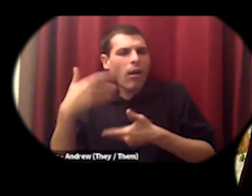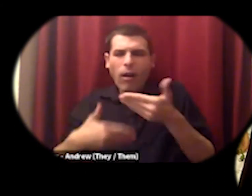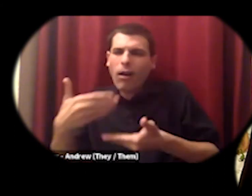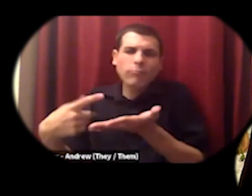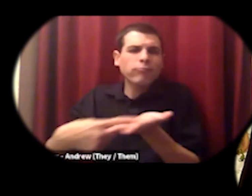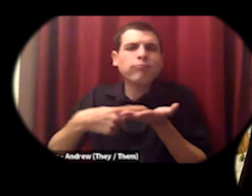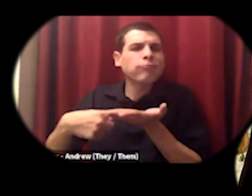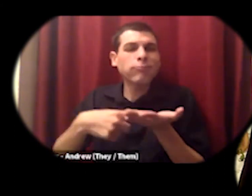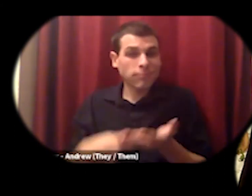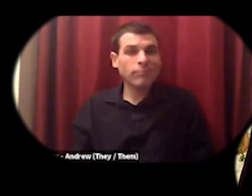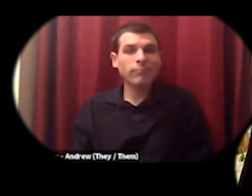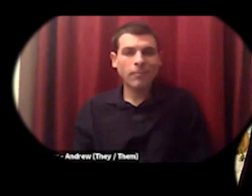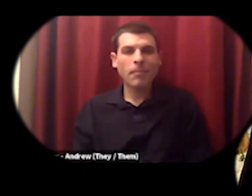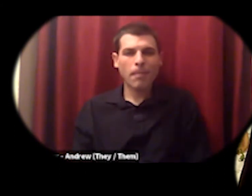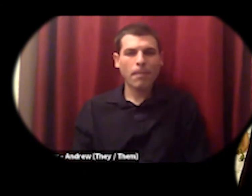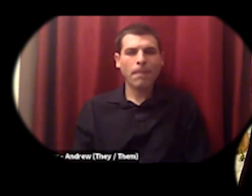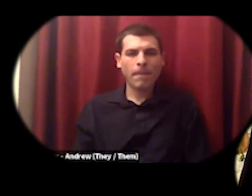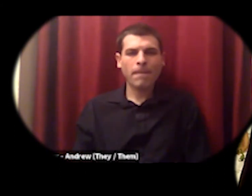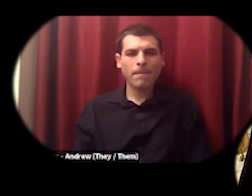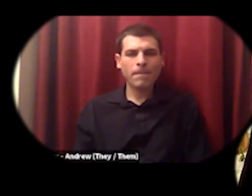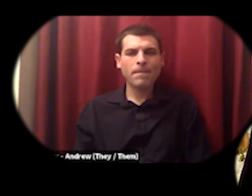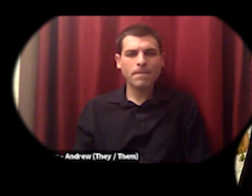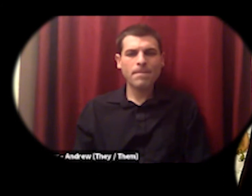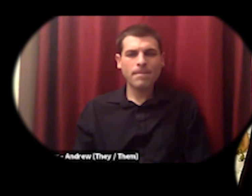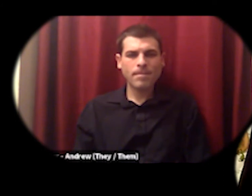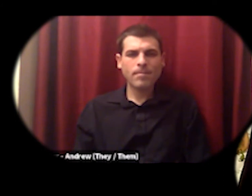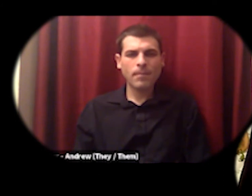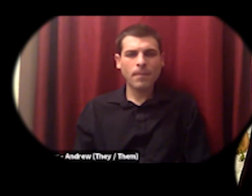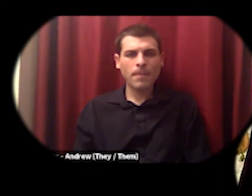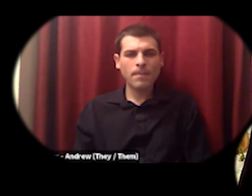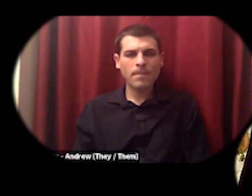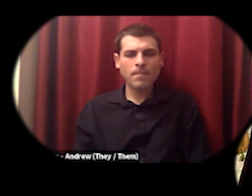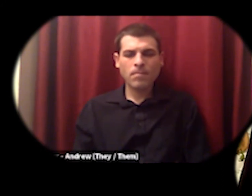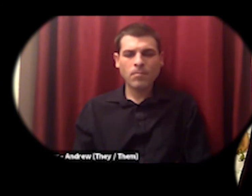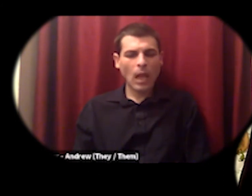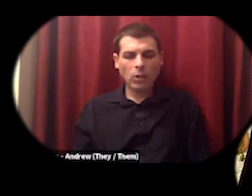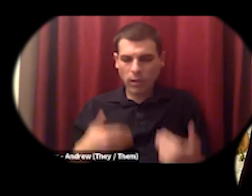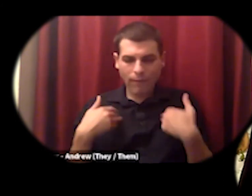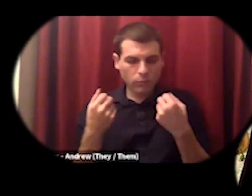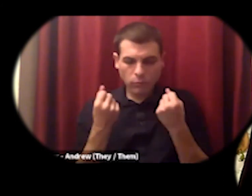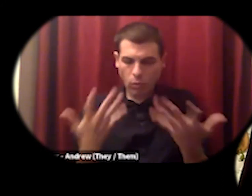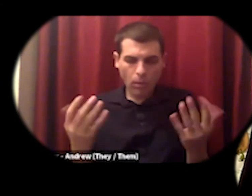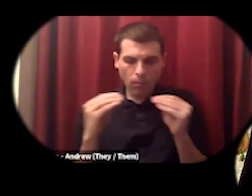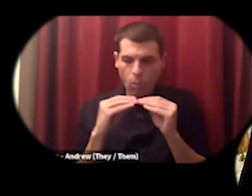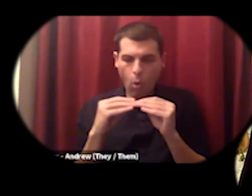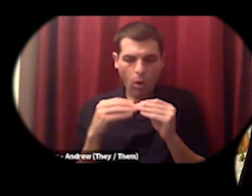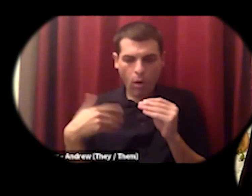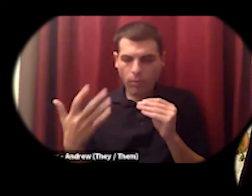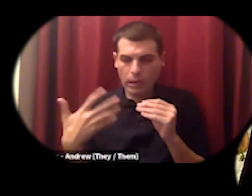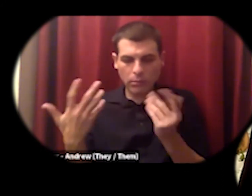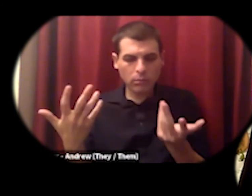the well there's so many more directions to go such as with platform cooperatives